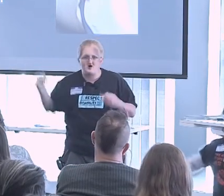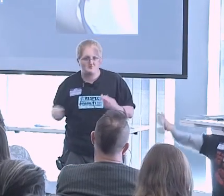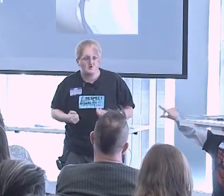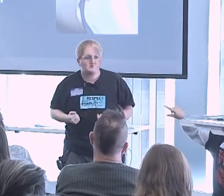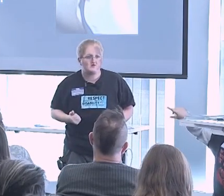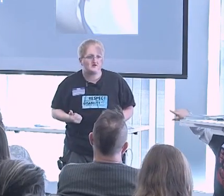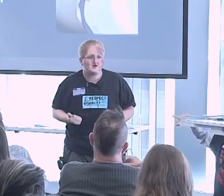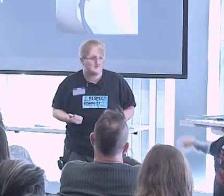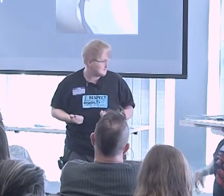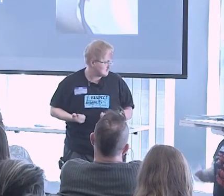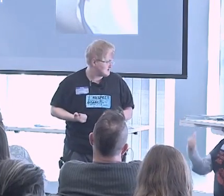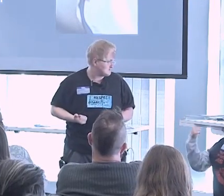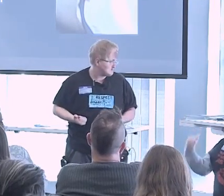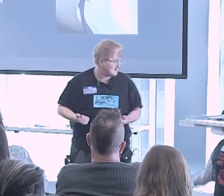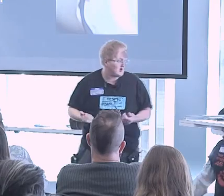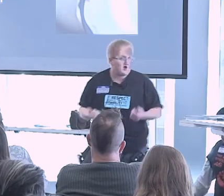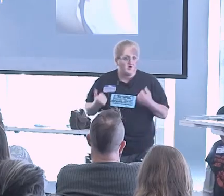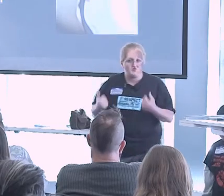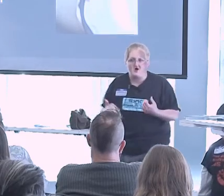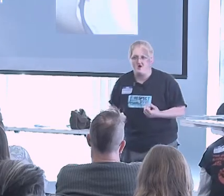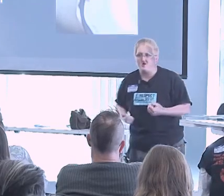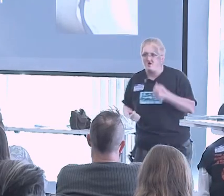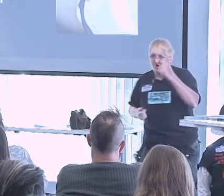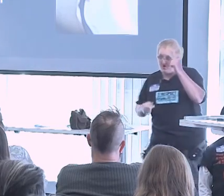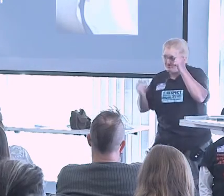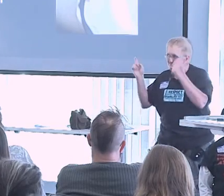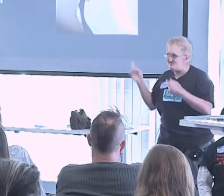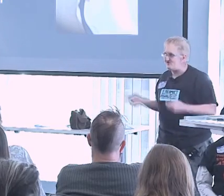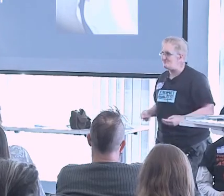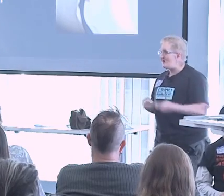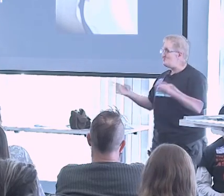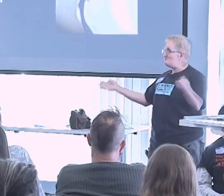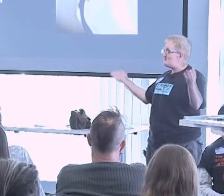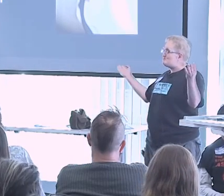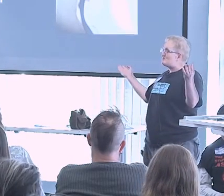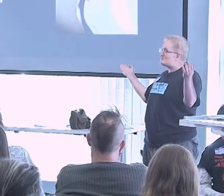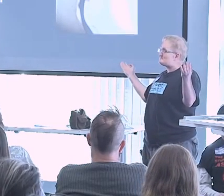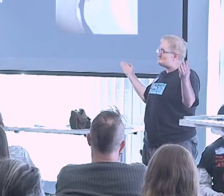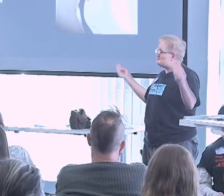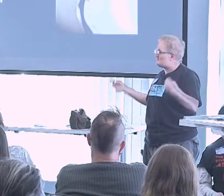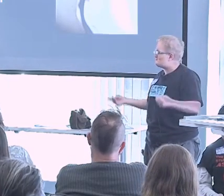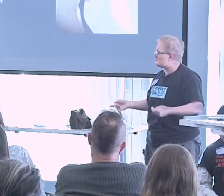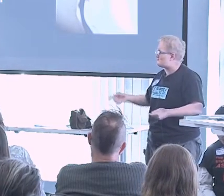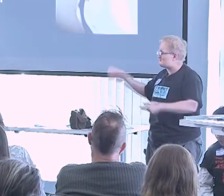Ironically it came from something, something saying why don't people accept interventions?